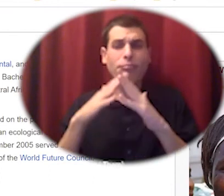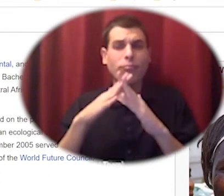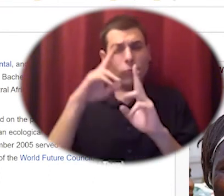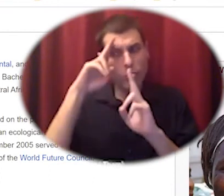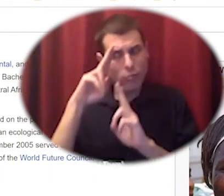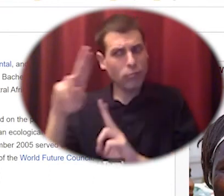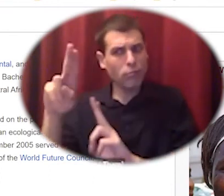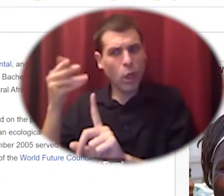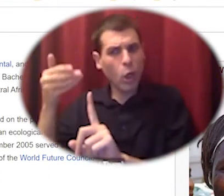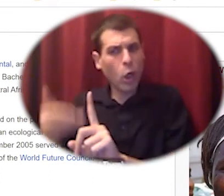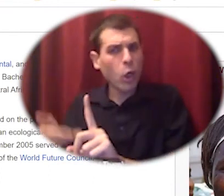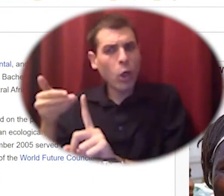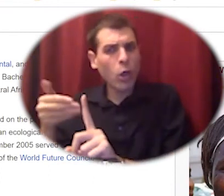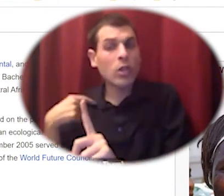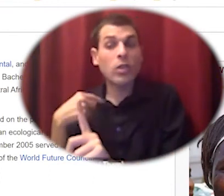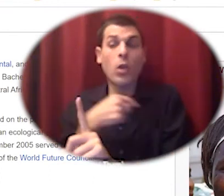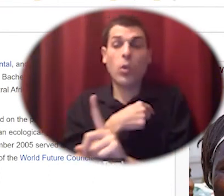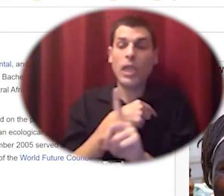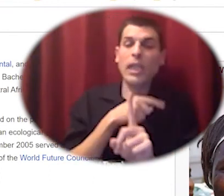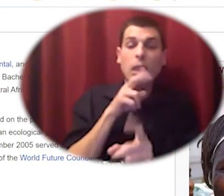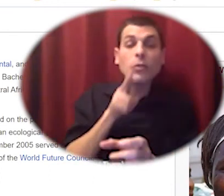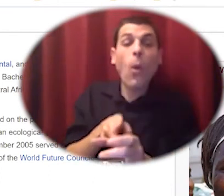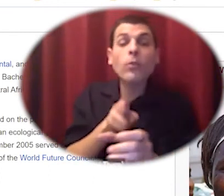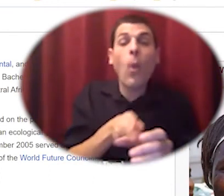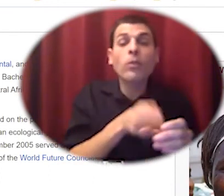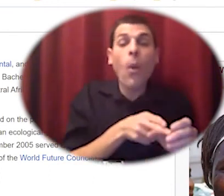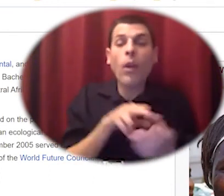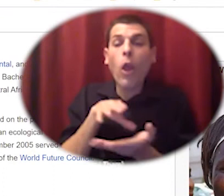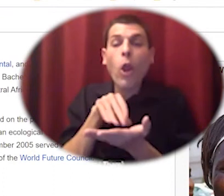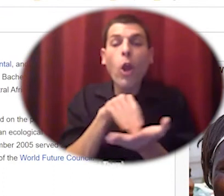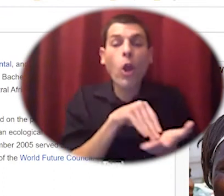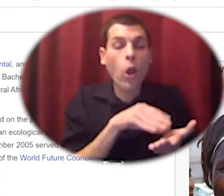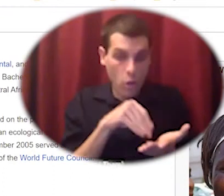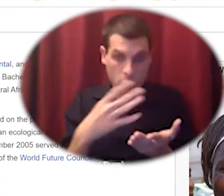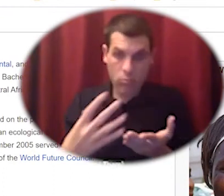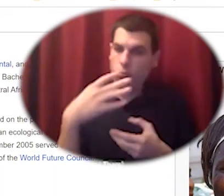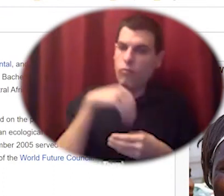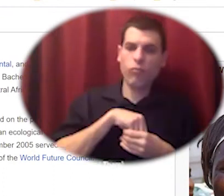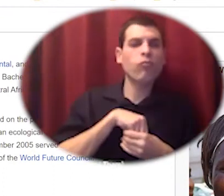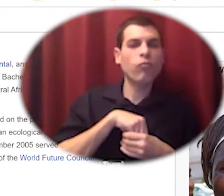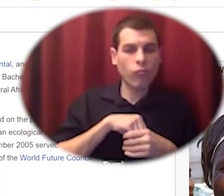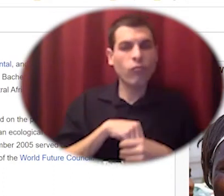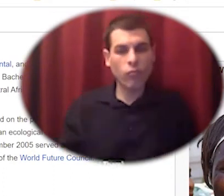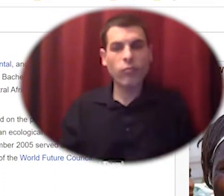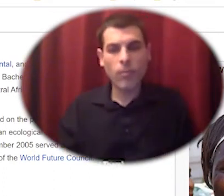that we can continue to learn from how they're organizing and getting things done in Africa